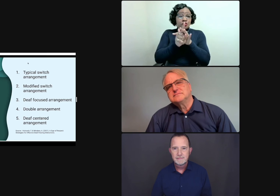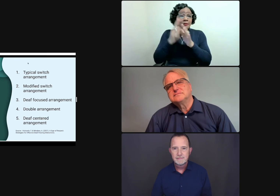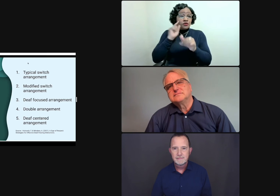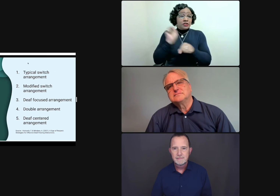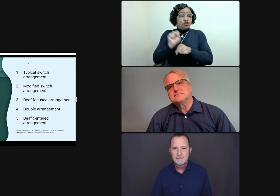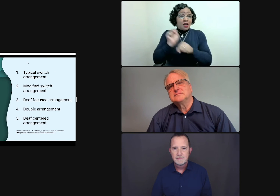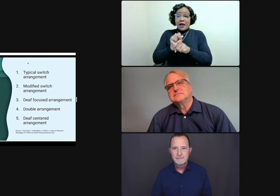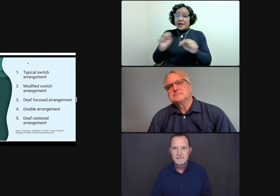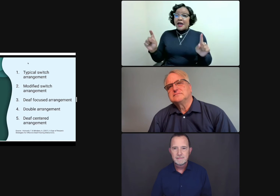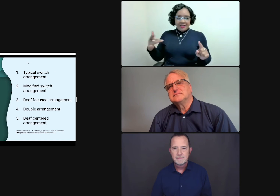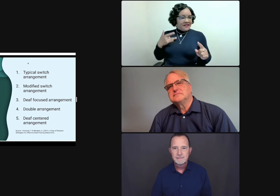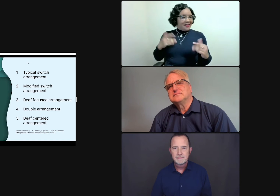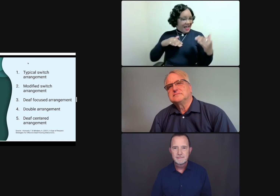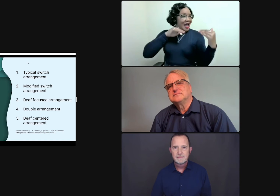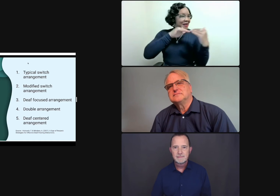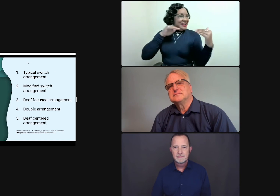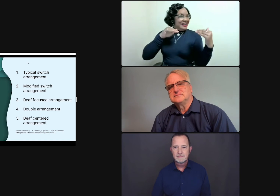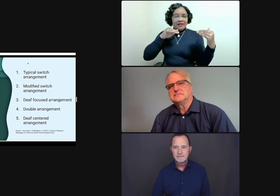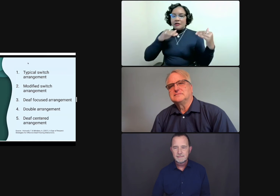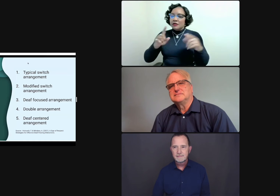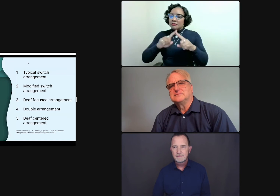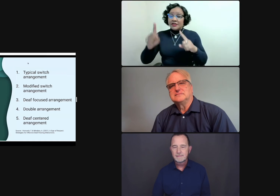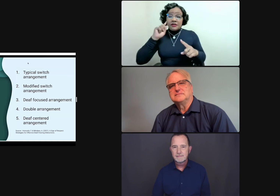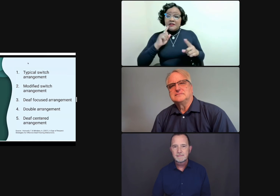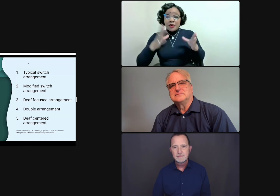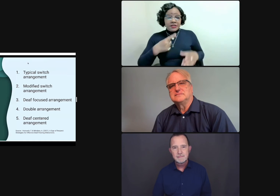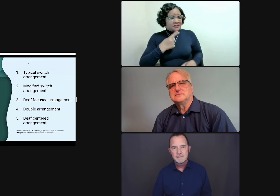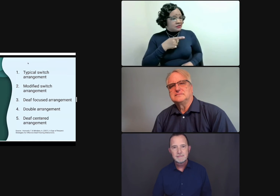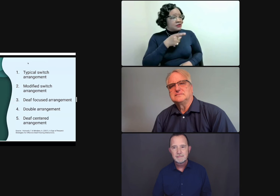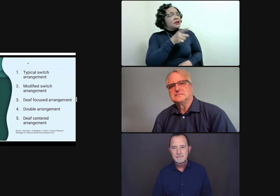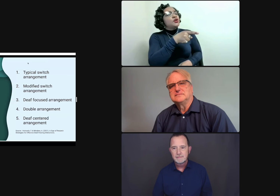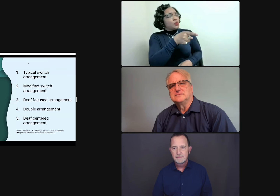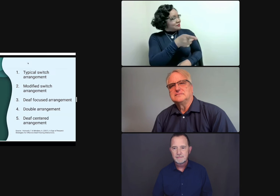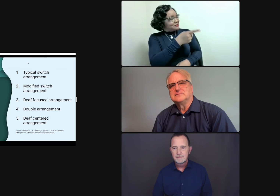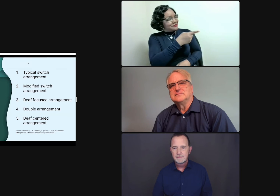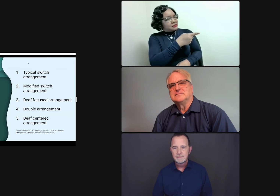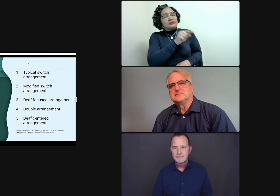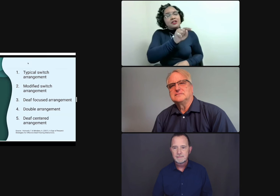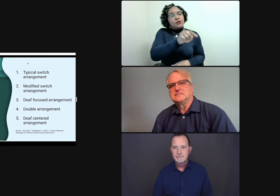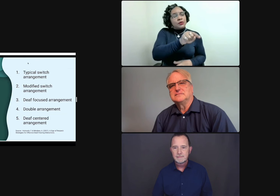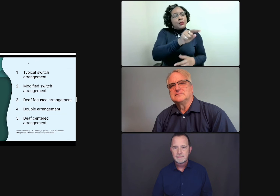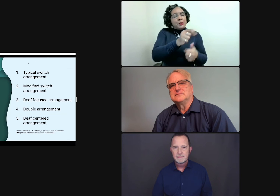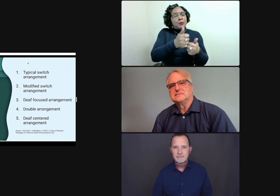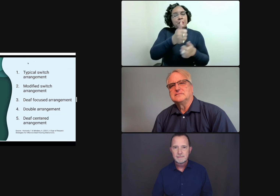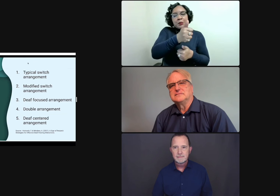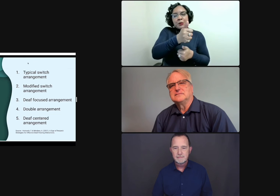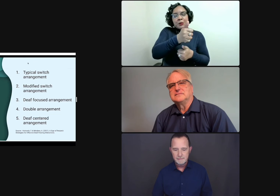Also, interpreters may say they get to the job. They're there with the colleague, with their equal.